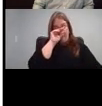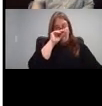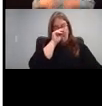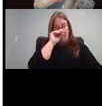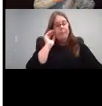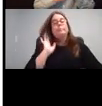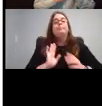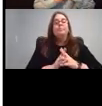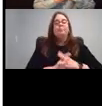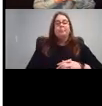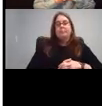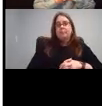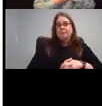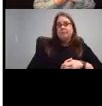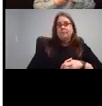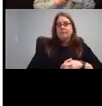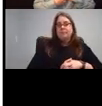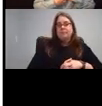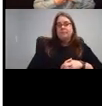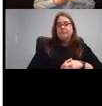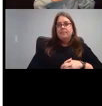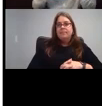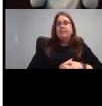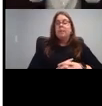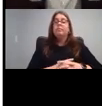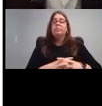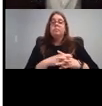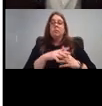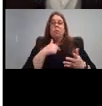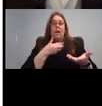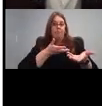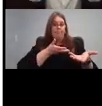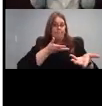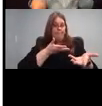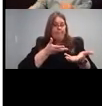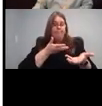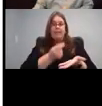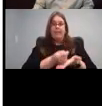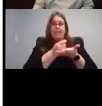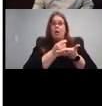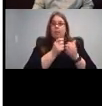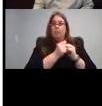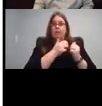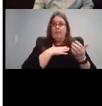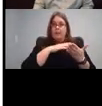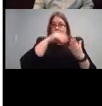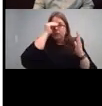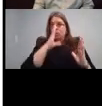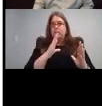I know that I in therapy with my children with my students who are working on speech, I use something called visual phonics a lot.